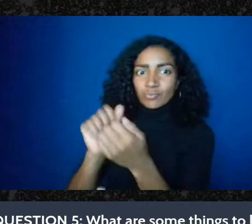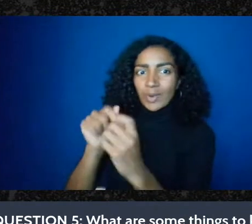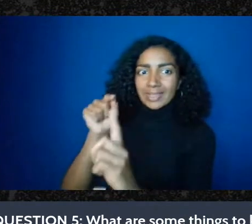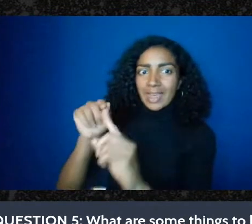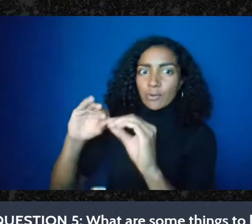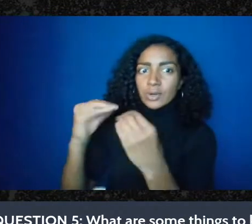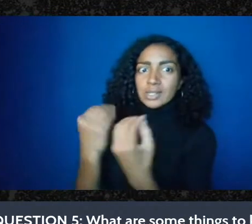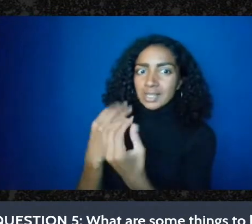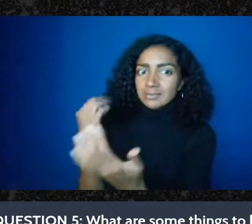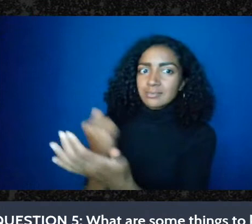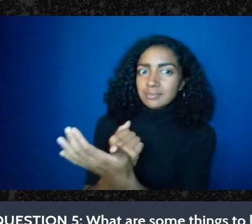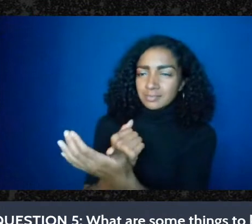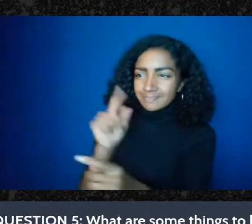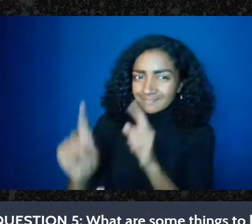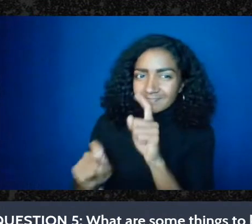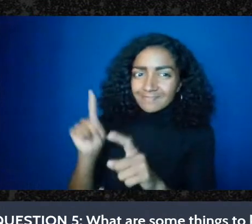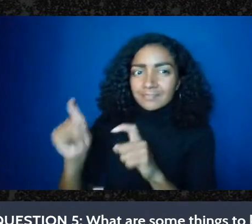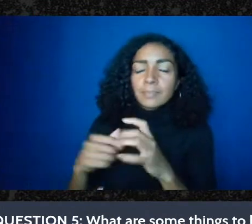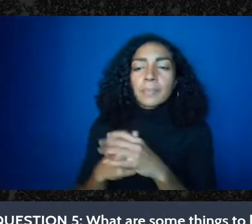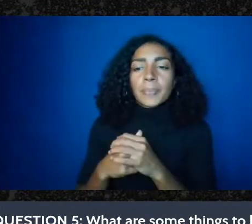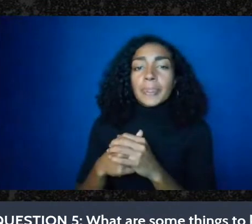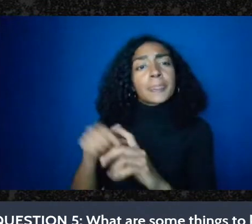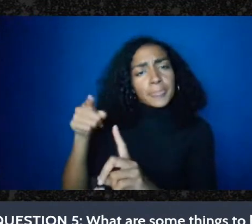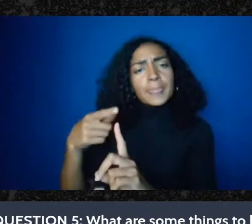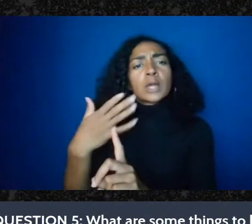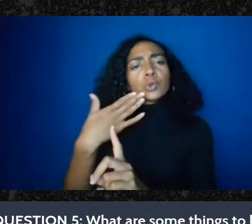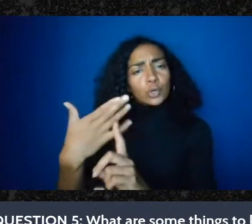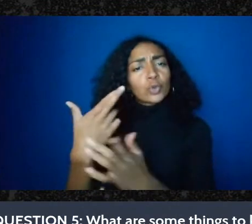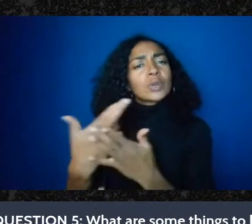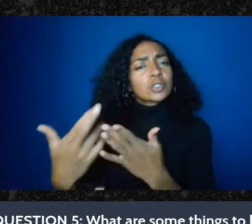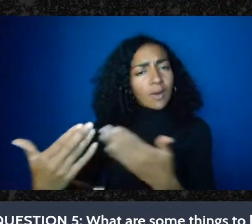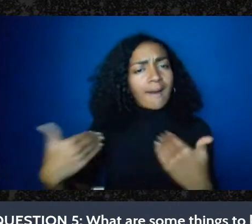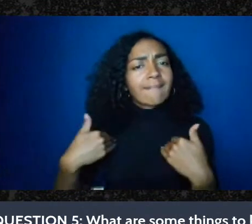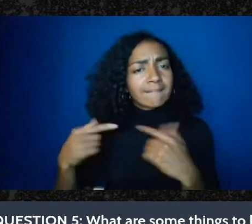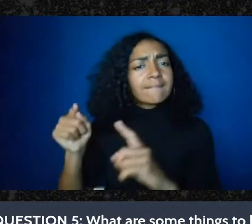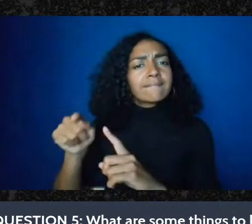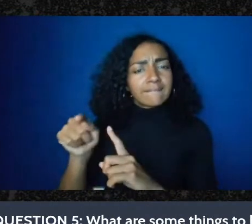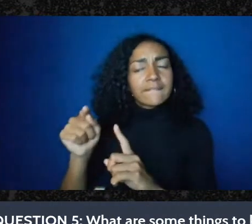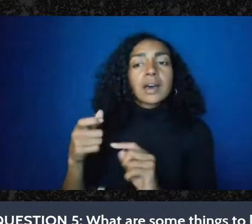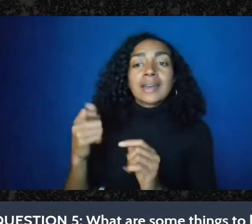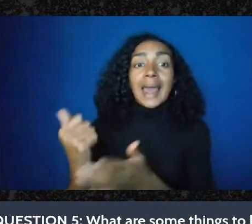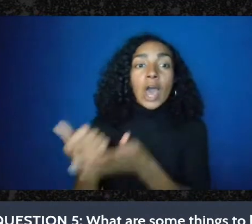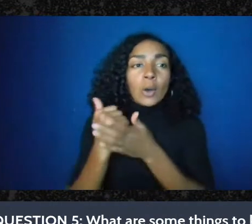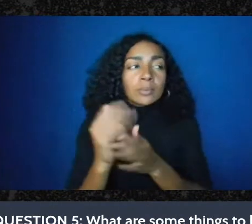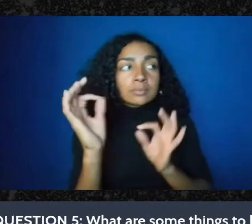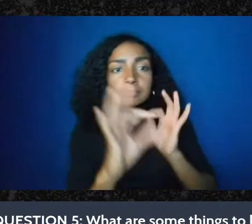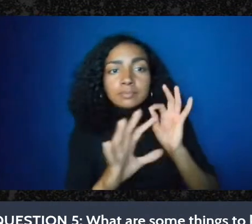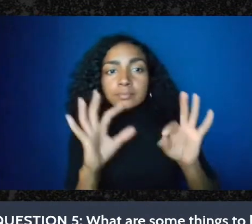they have some good resources and can help you get started on the right footing.